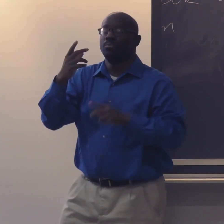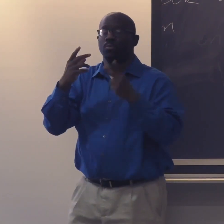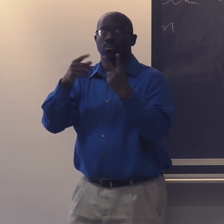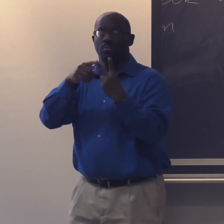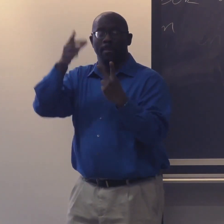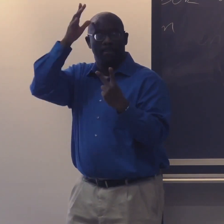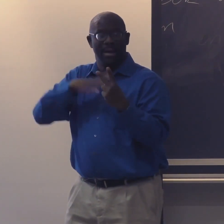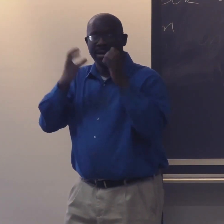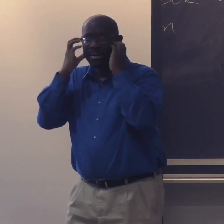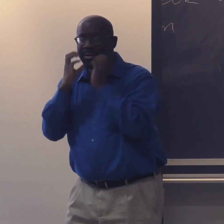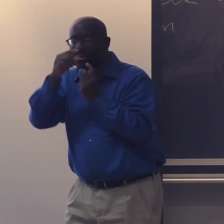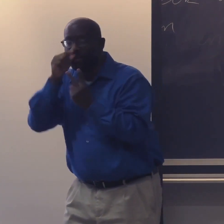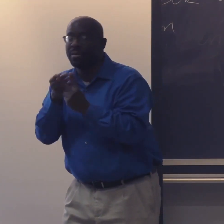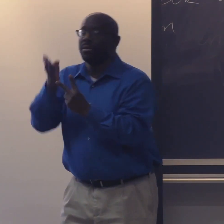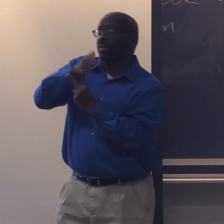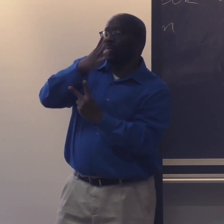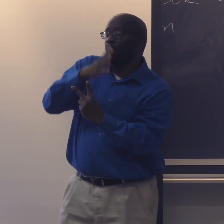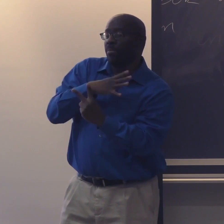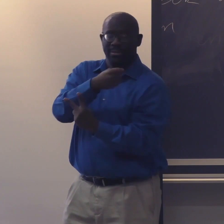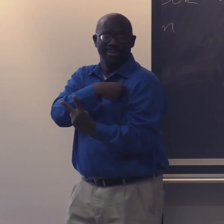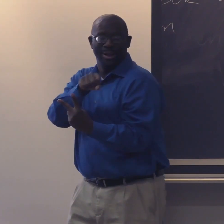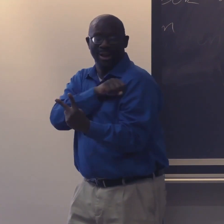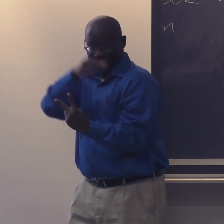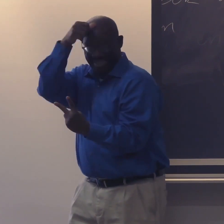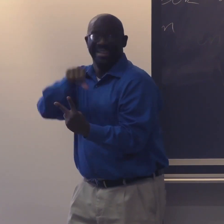remember we looked at the AJ and Shondra?